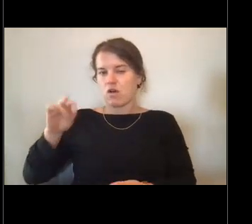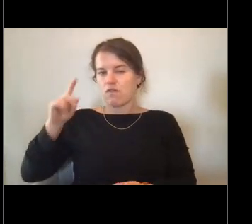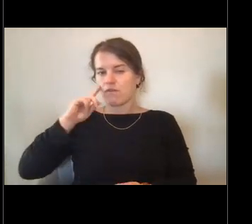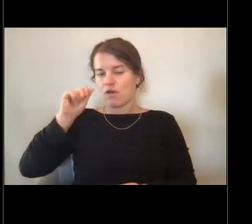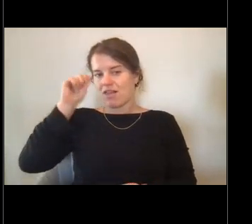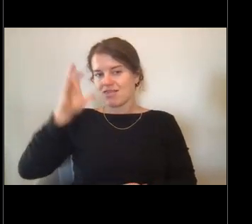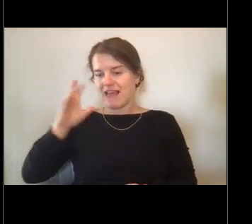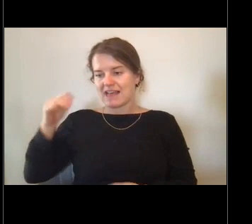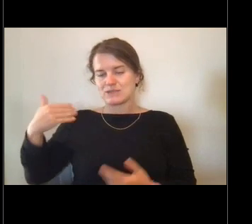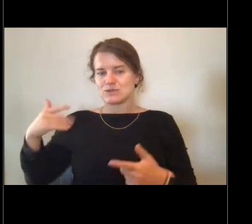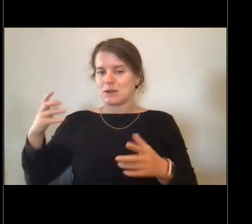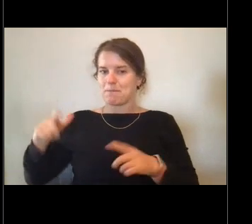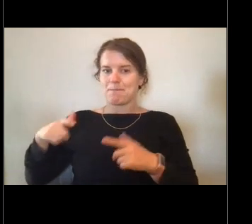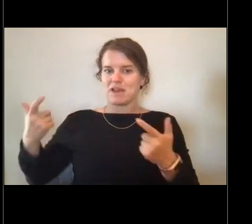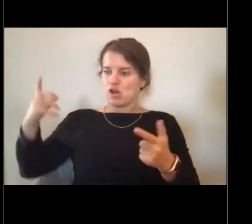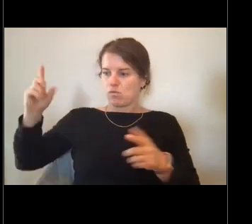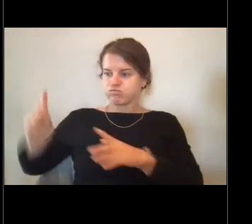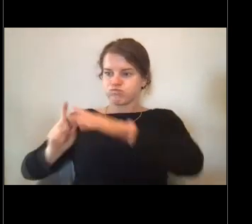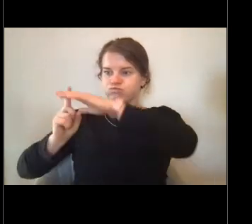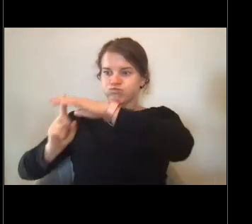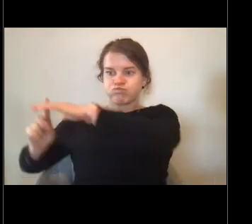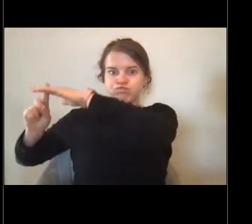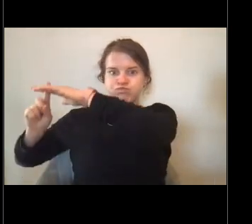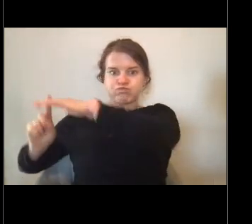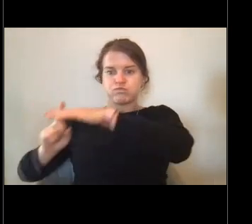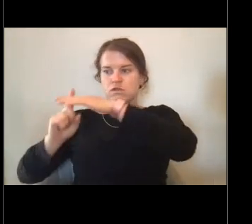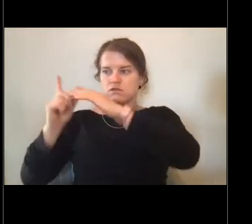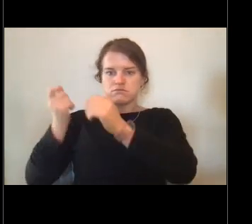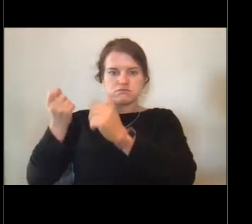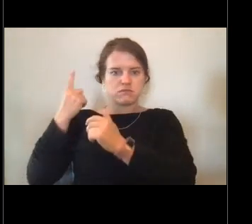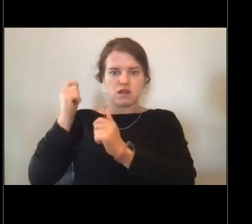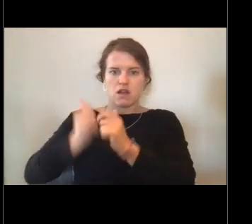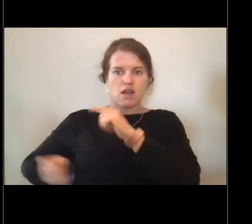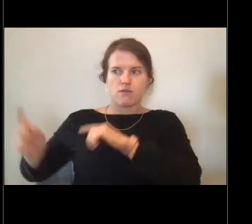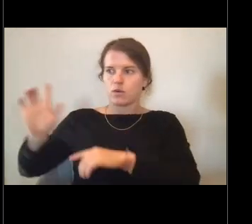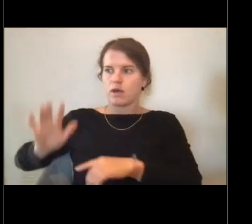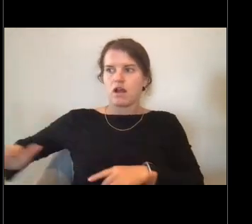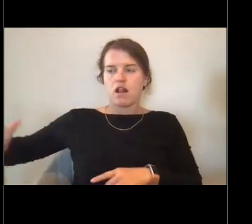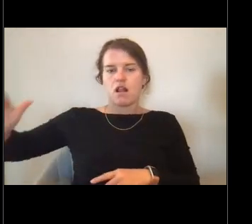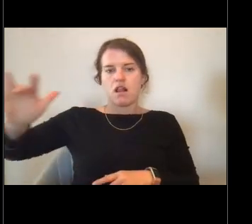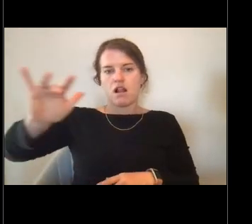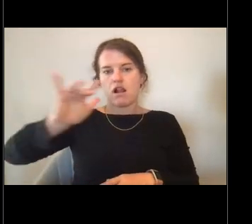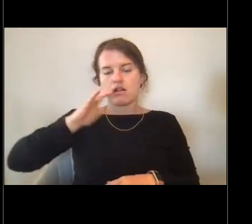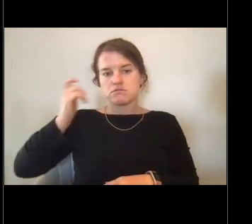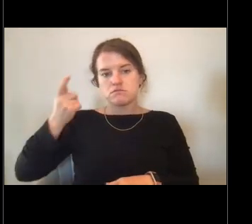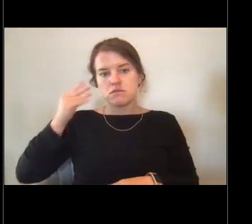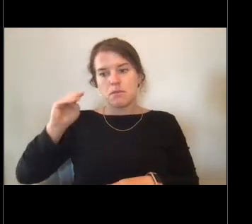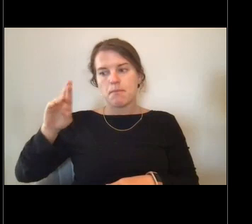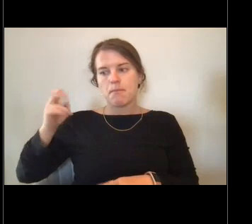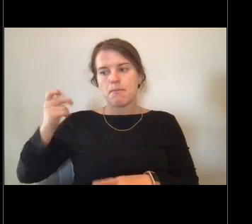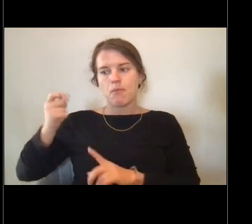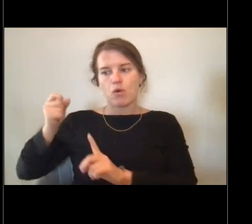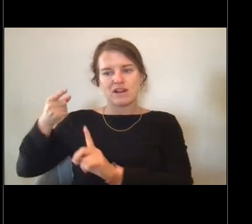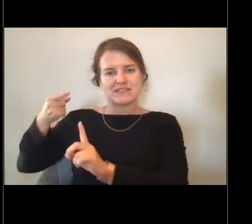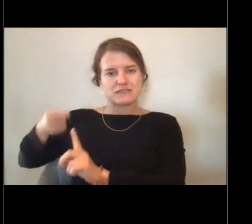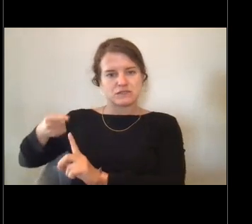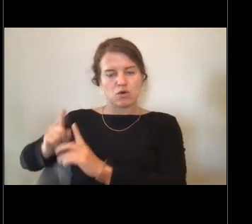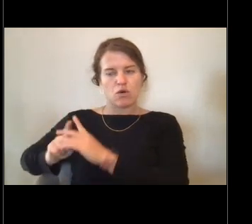But they're all over and the whole point of the moorings is to just give the scientists a better idea